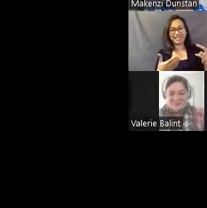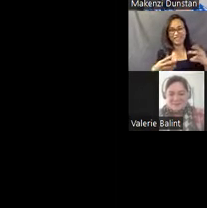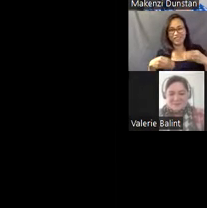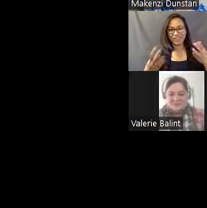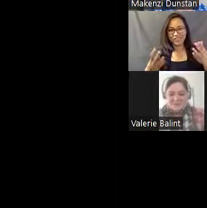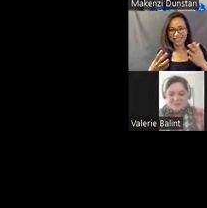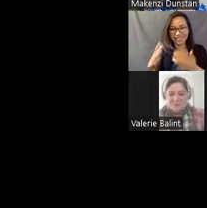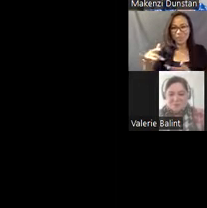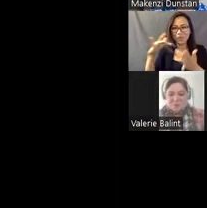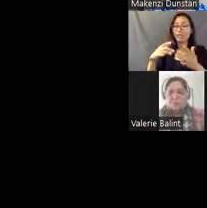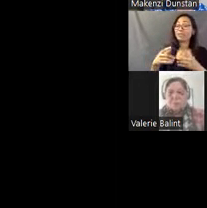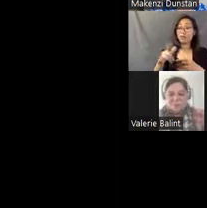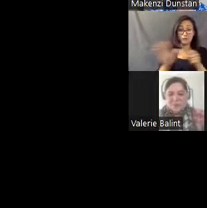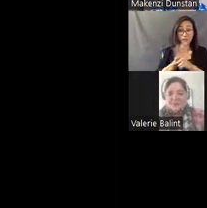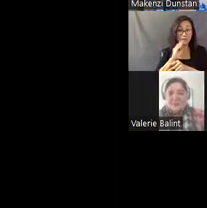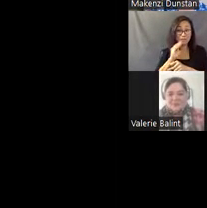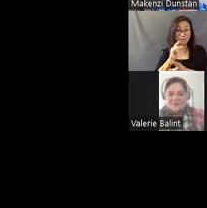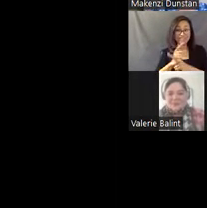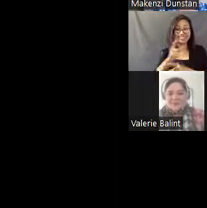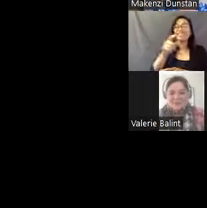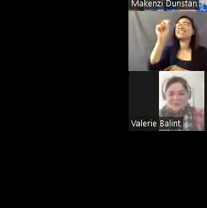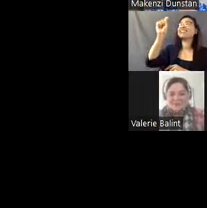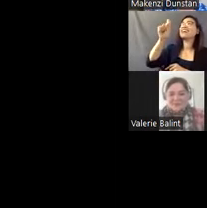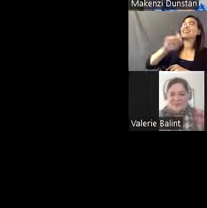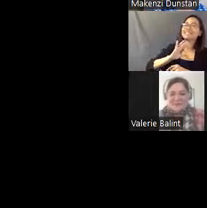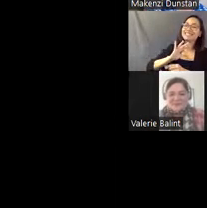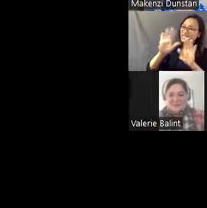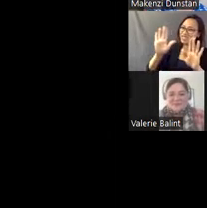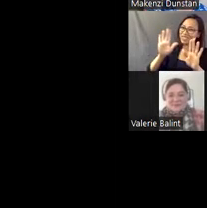you're getting a full experience with him. [Makenzi] That's what it sounds like, yes. [Mike] It's great. It's great and he's wonderful.